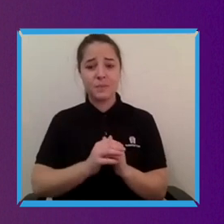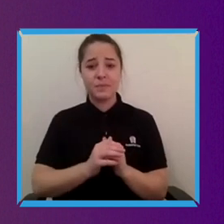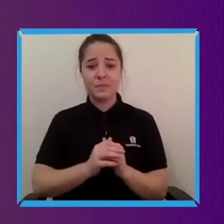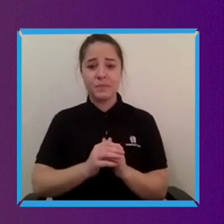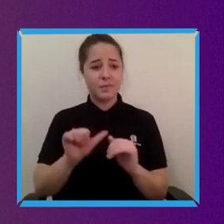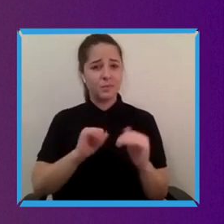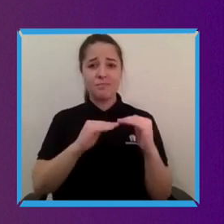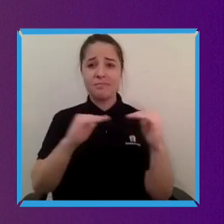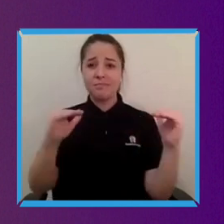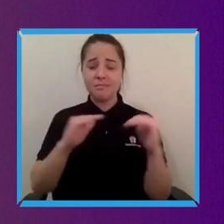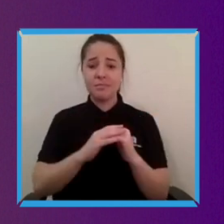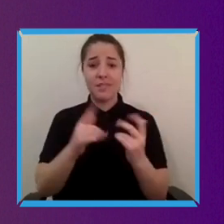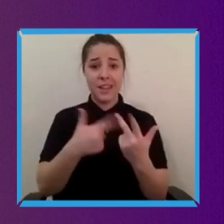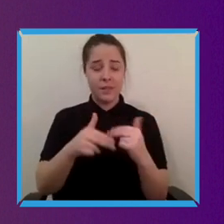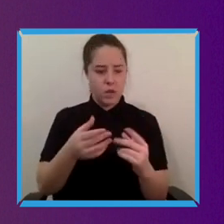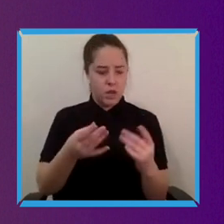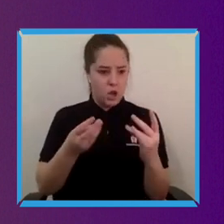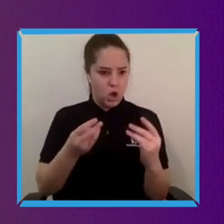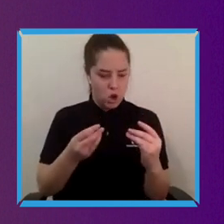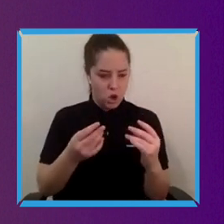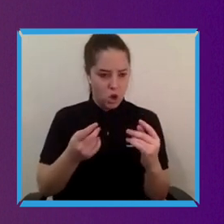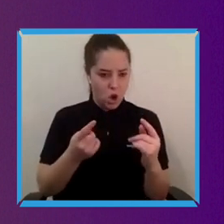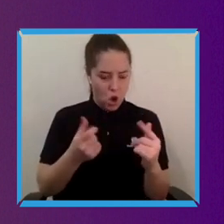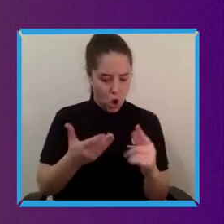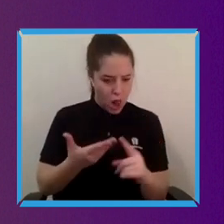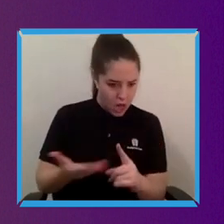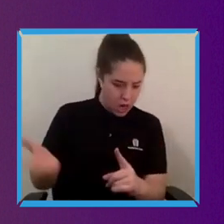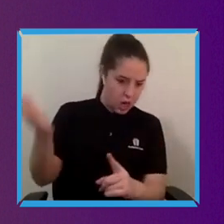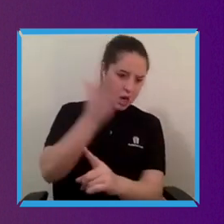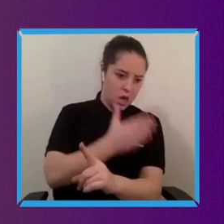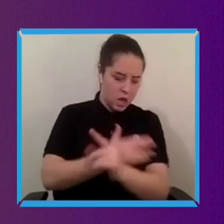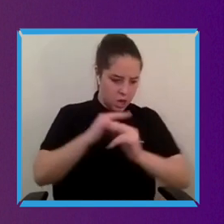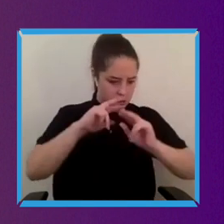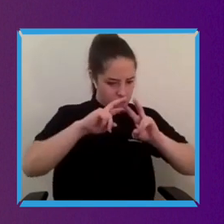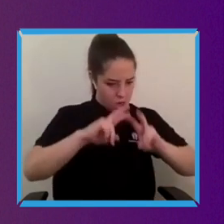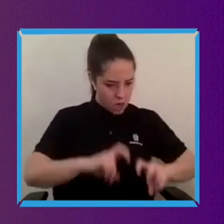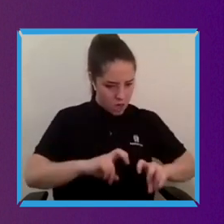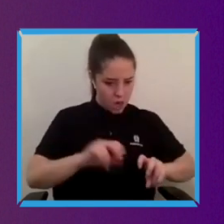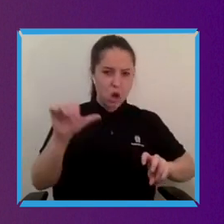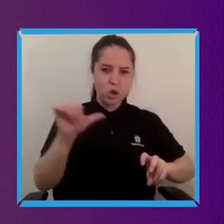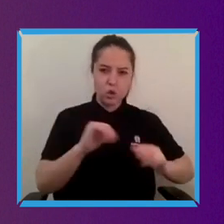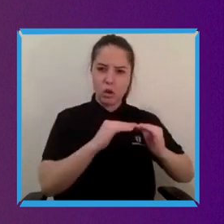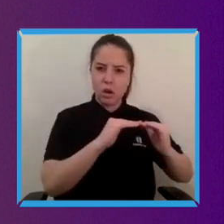much much earlier with people that we're going to break down so many more barriers and create way more opportunities for people over